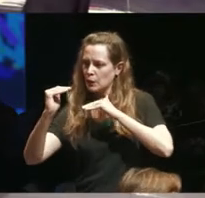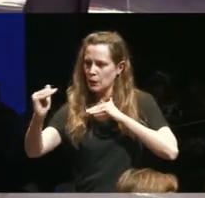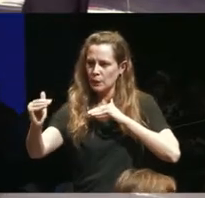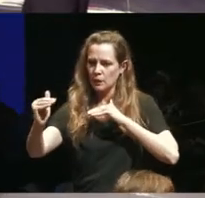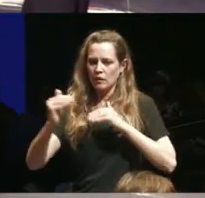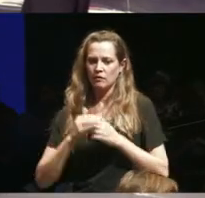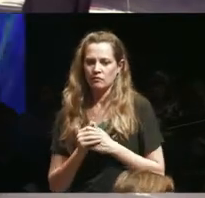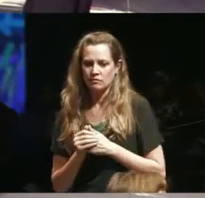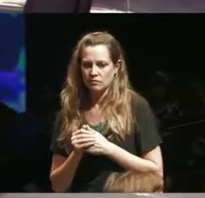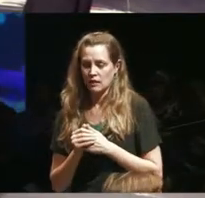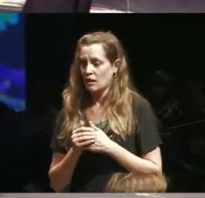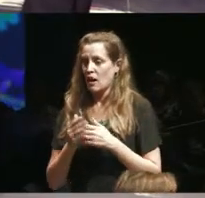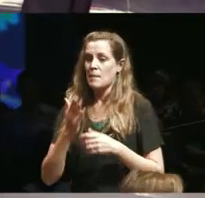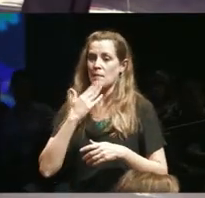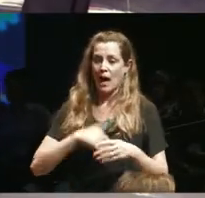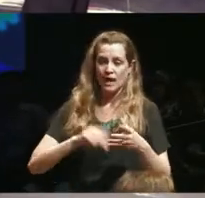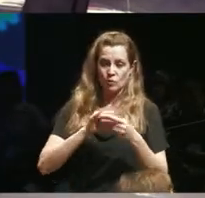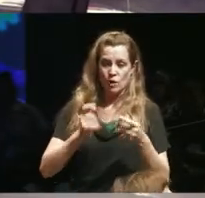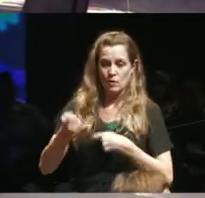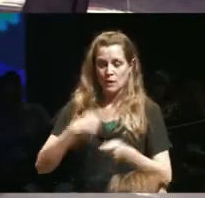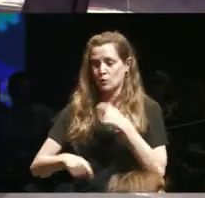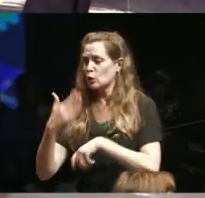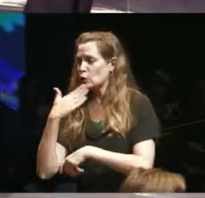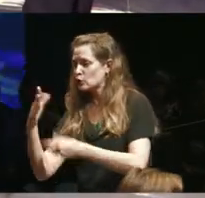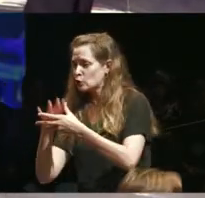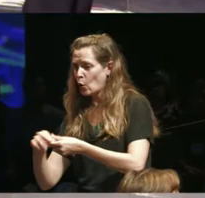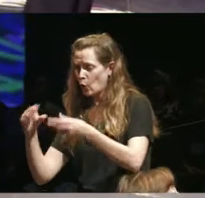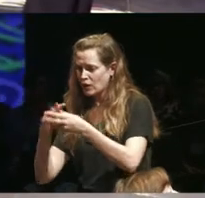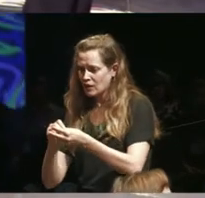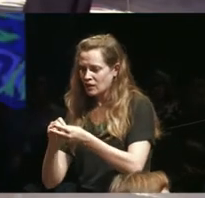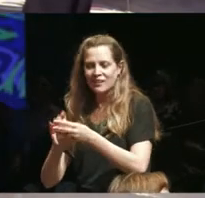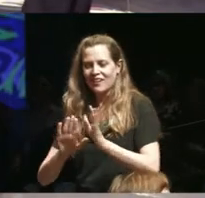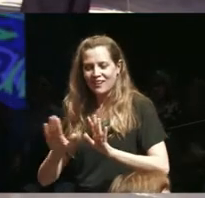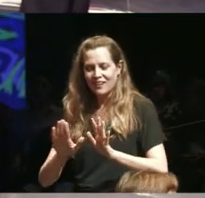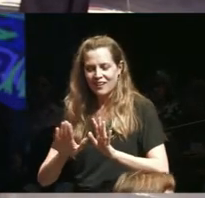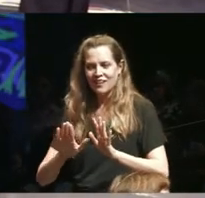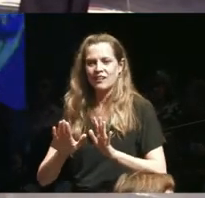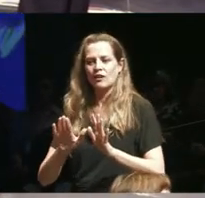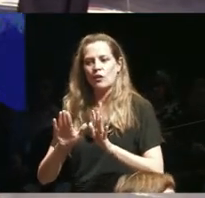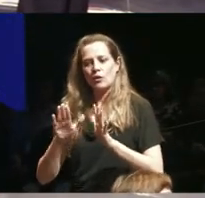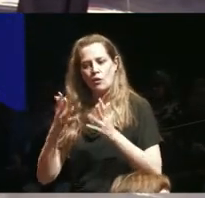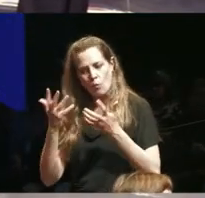it by a story with a good story how can we open up many many many many stories